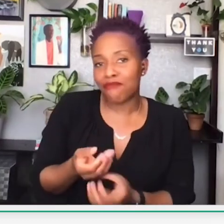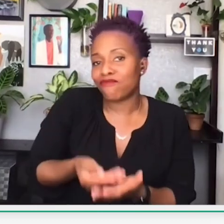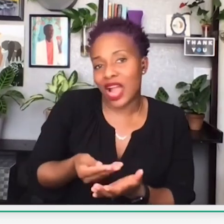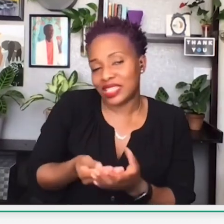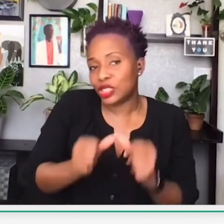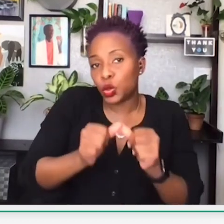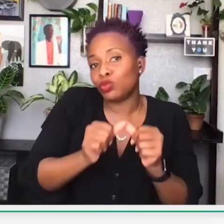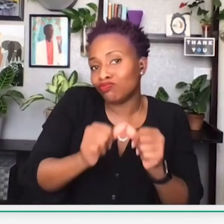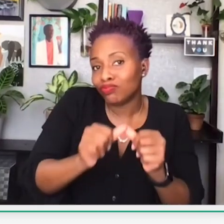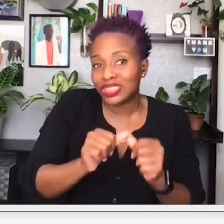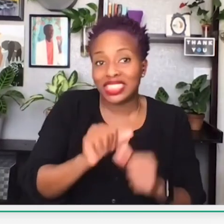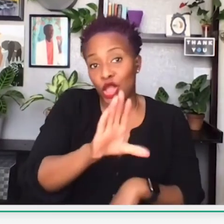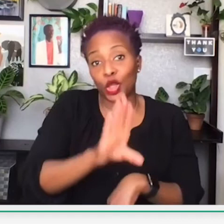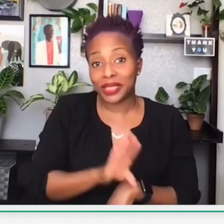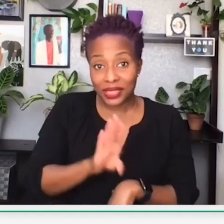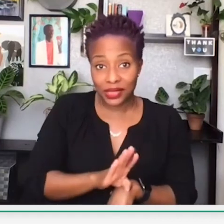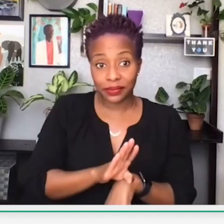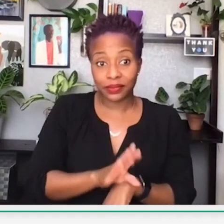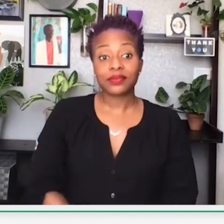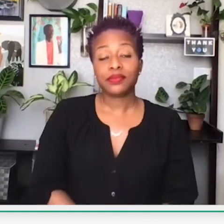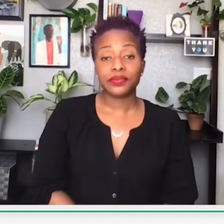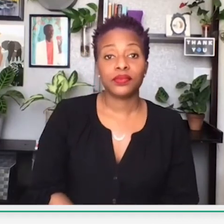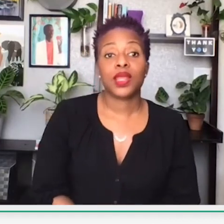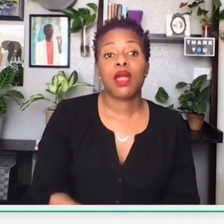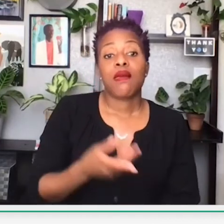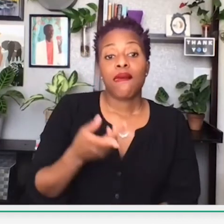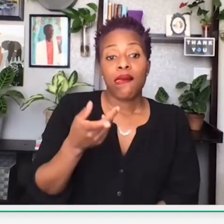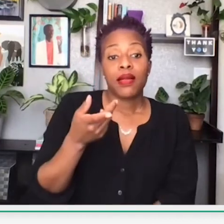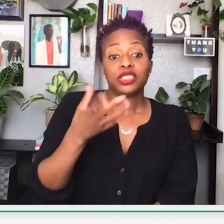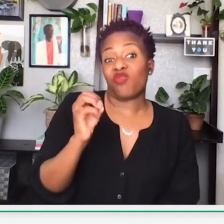from that program were not able to get the finances or funding to continue on